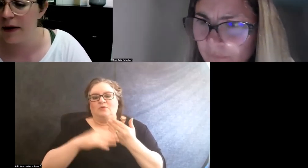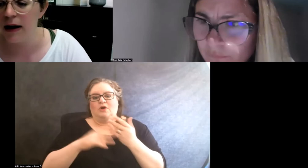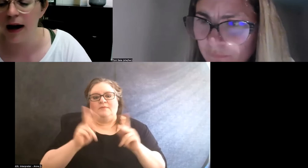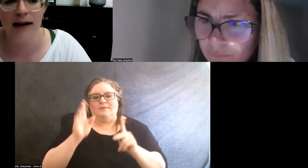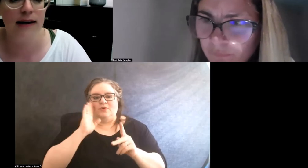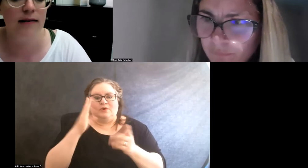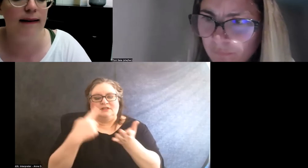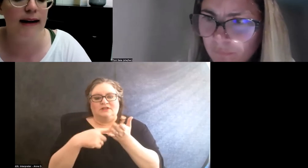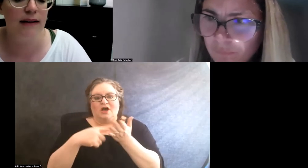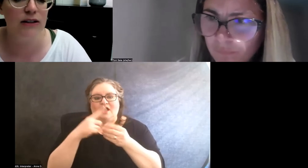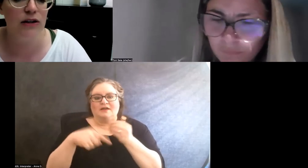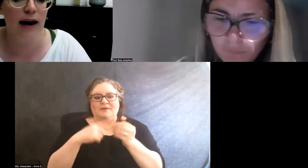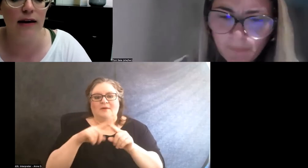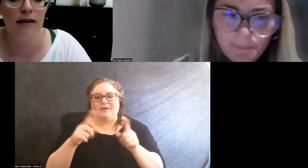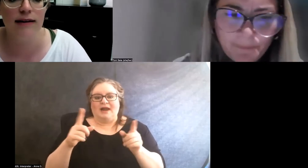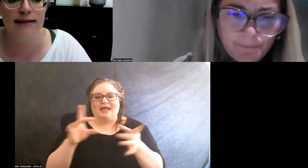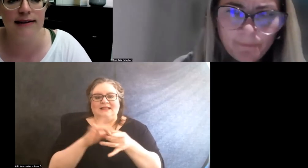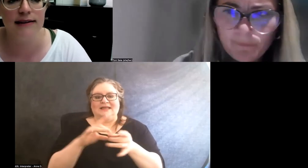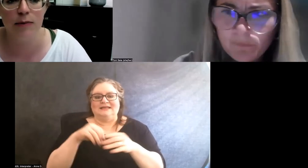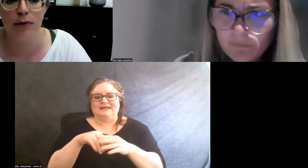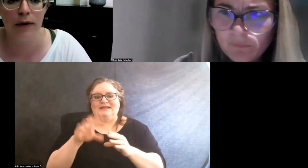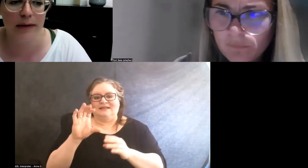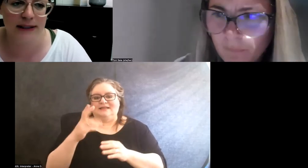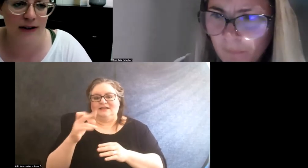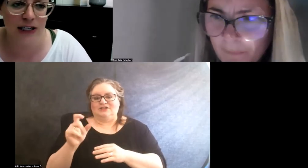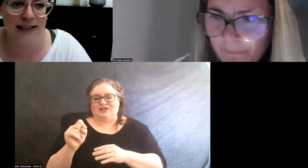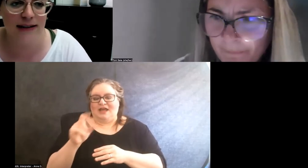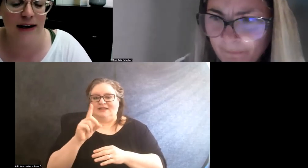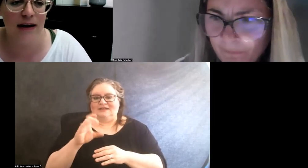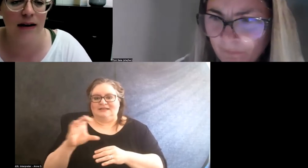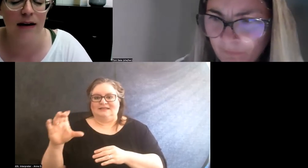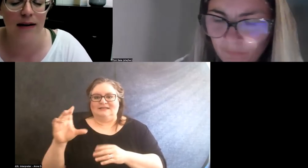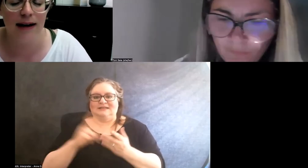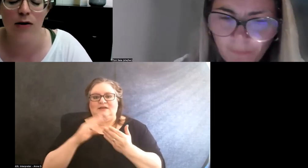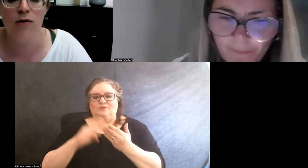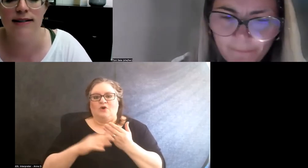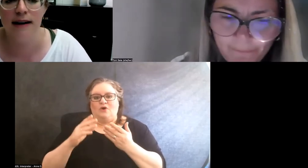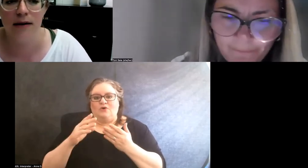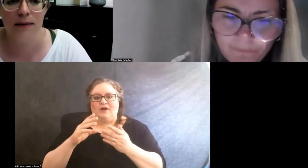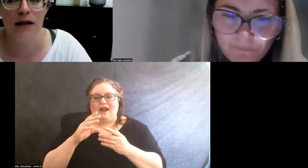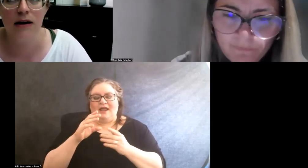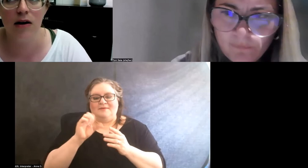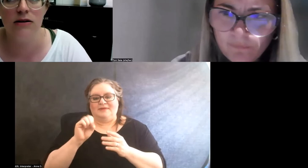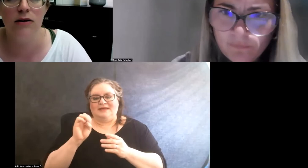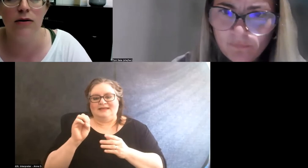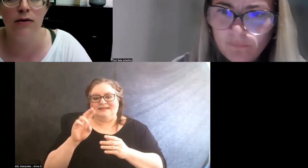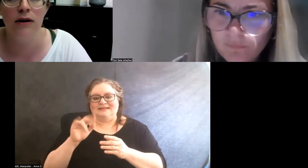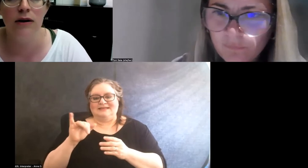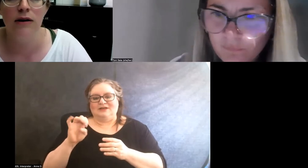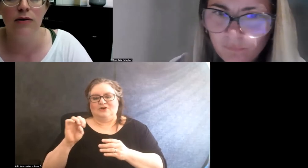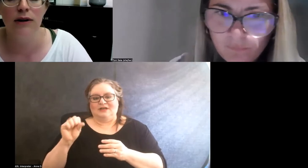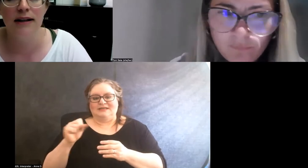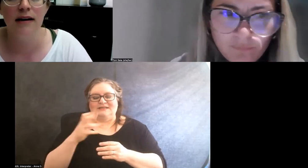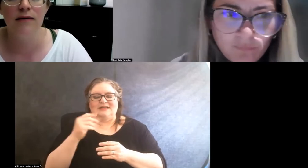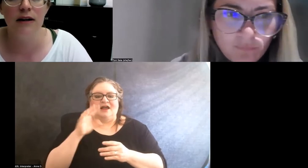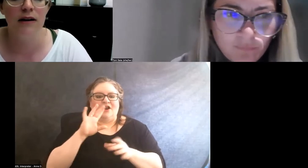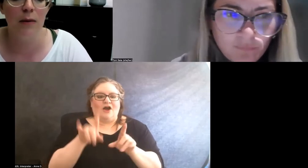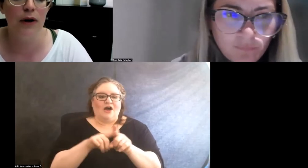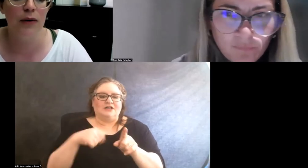But I did link in the chat the DCC program series, and like Toni said, we also really love to collaborate